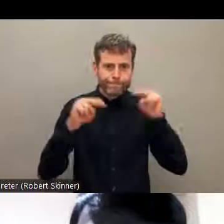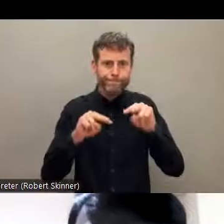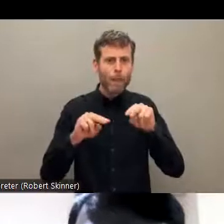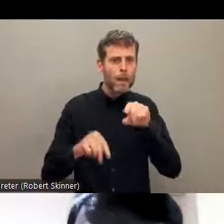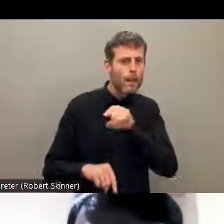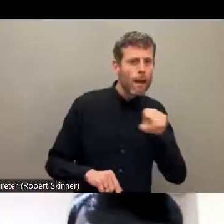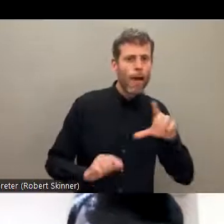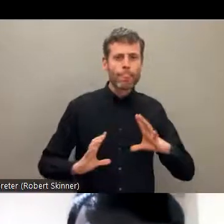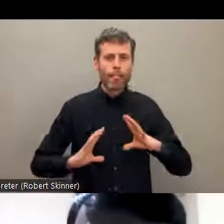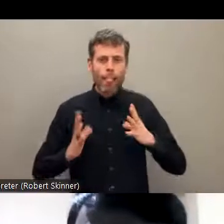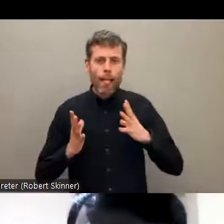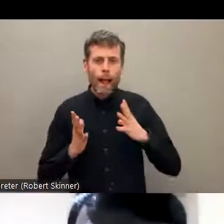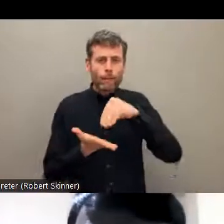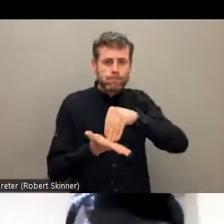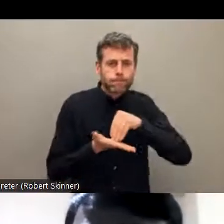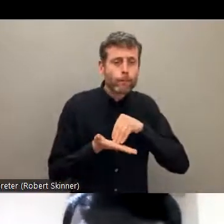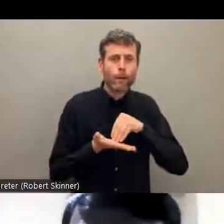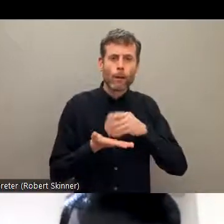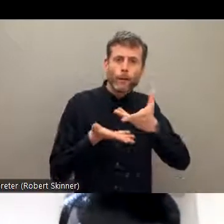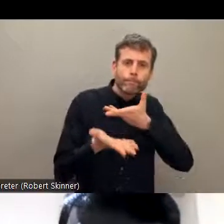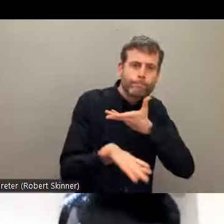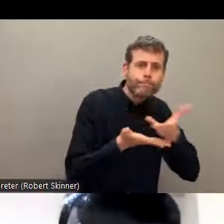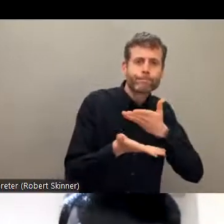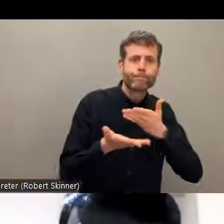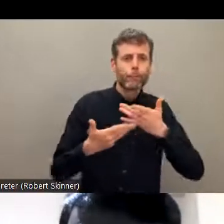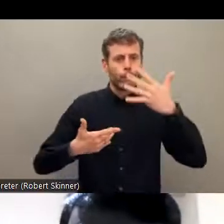facts that shows -- that is